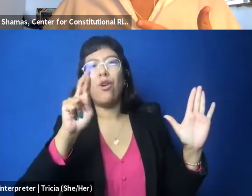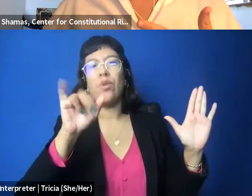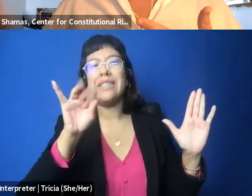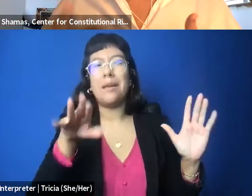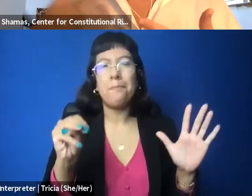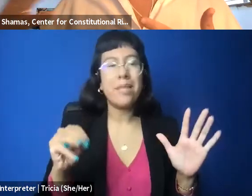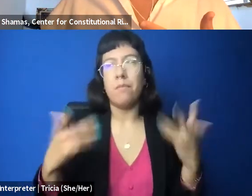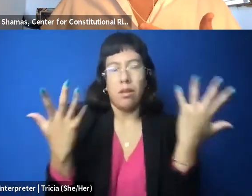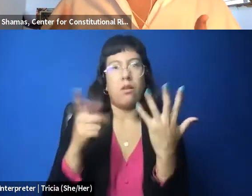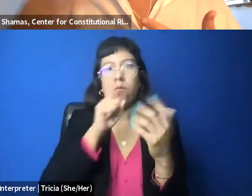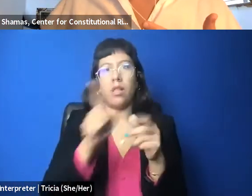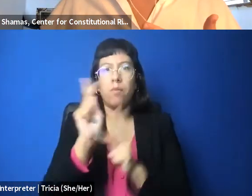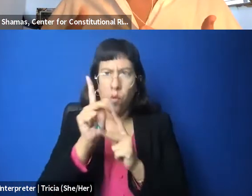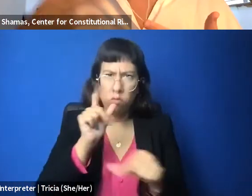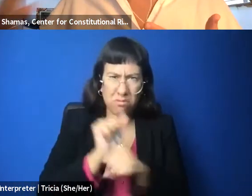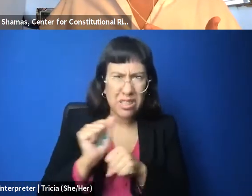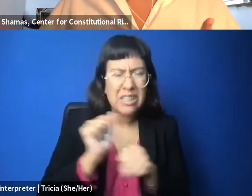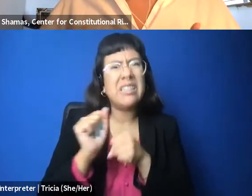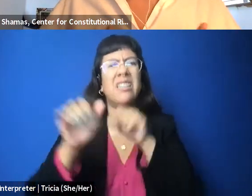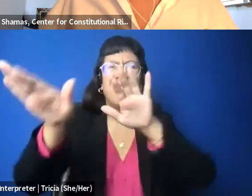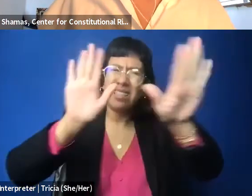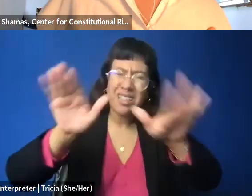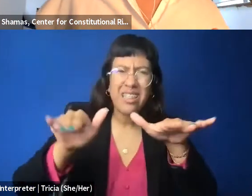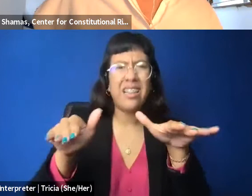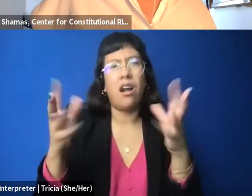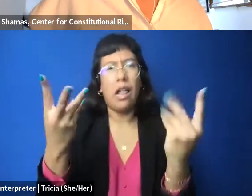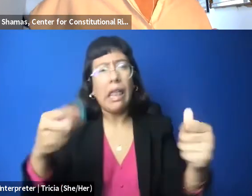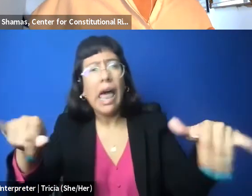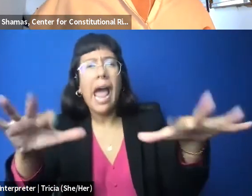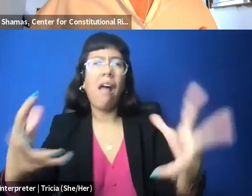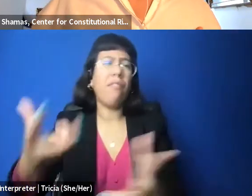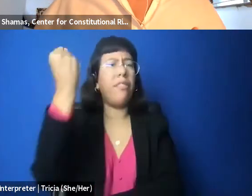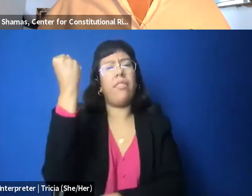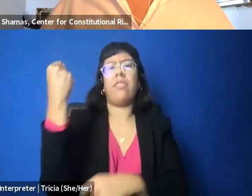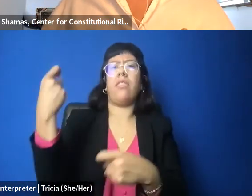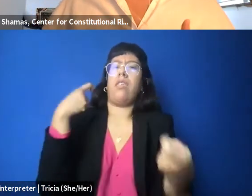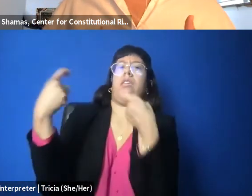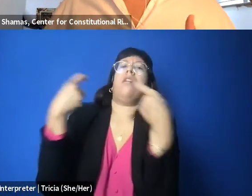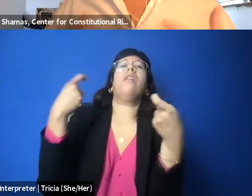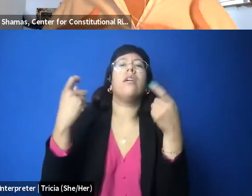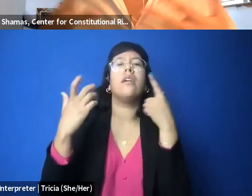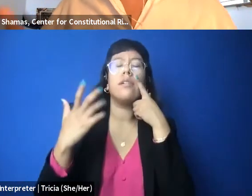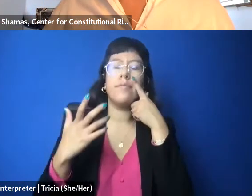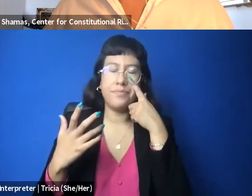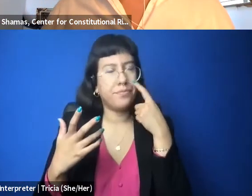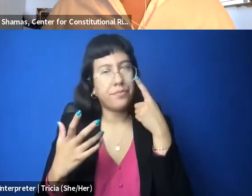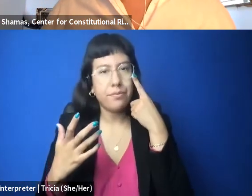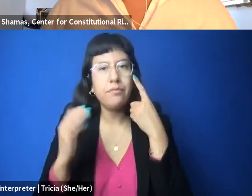this position of their lens of historic dispossession and their quest for justice.